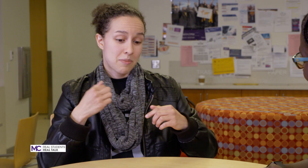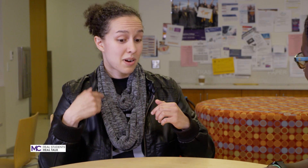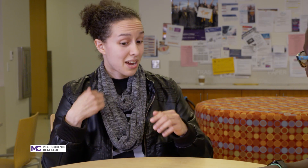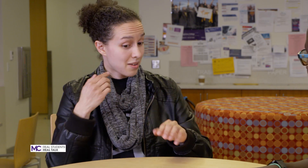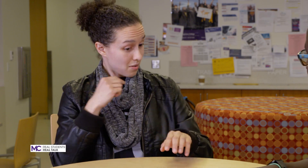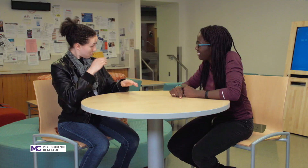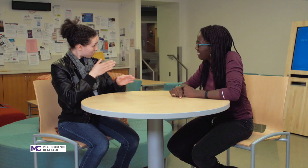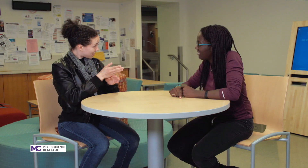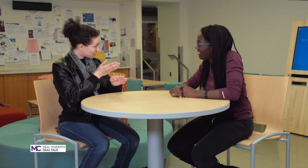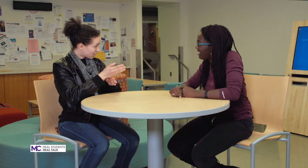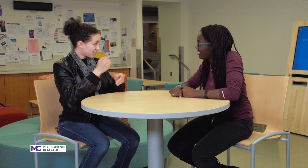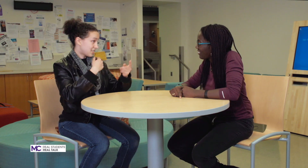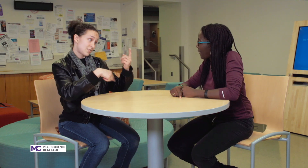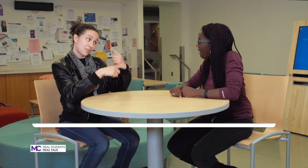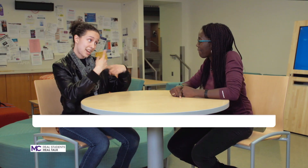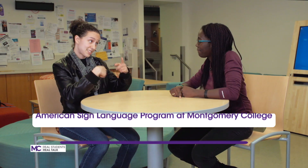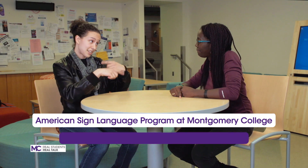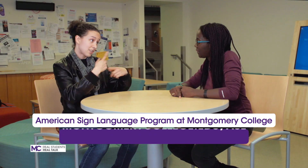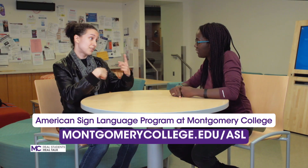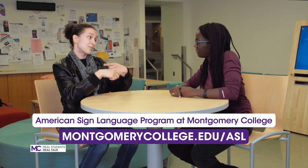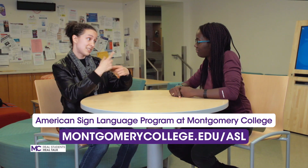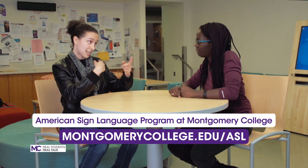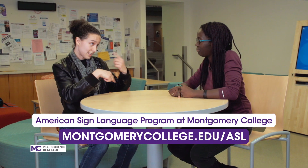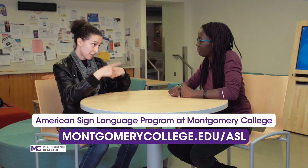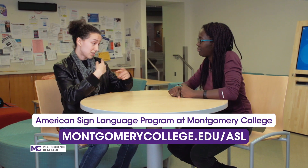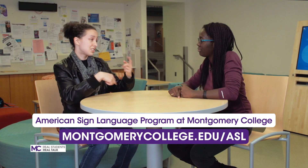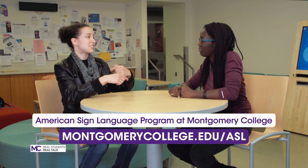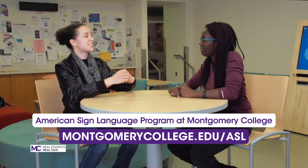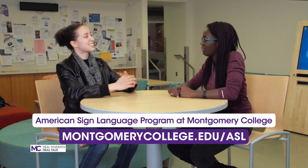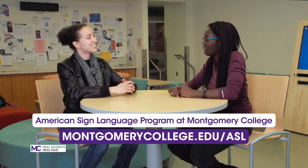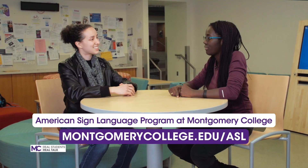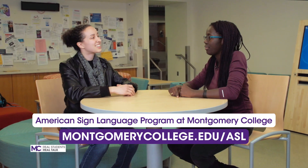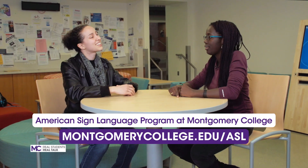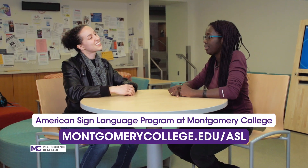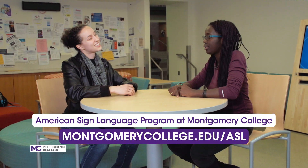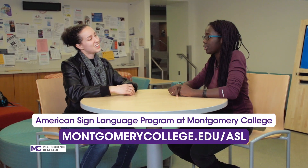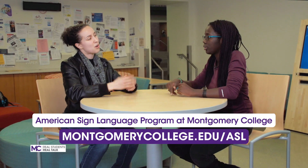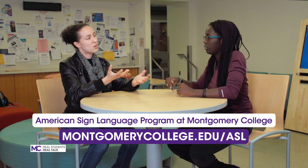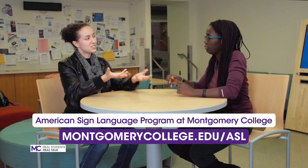my major is ASL and sign language I want